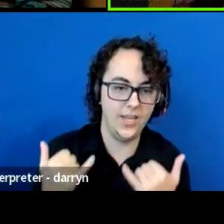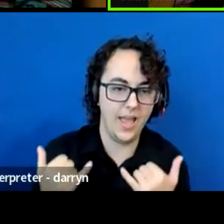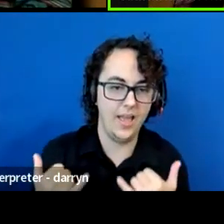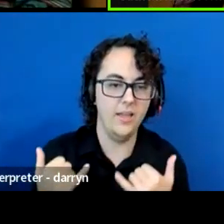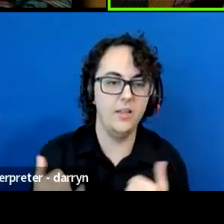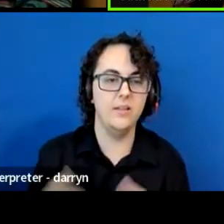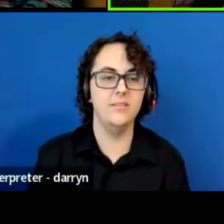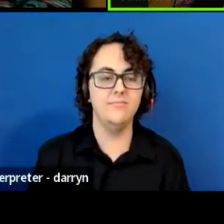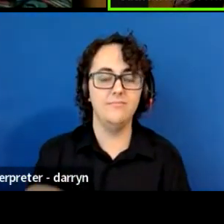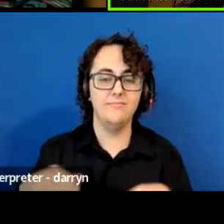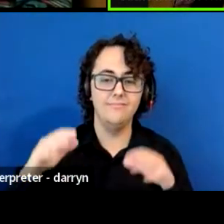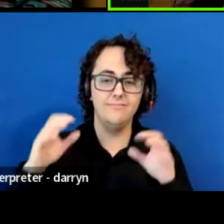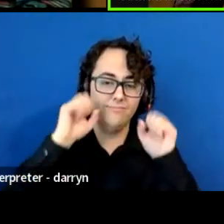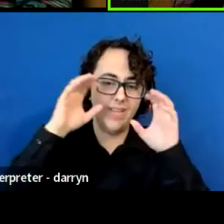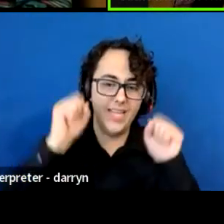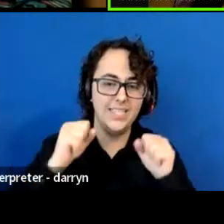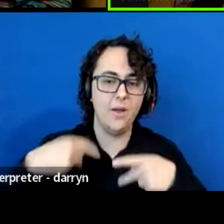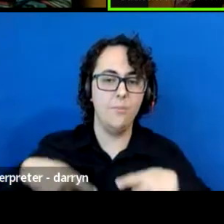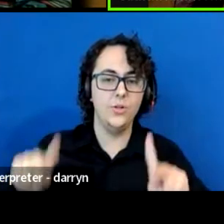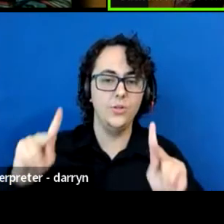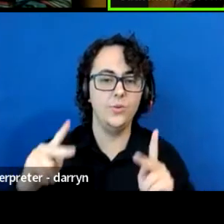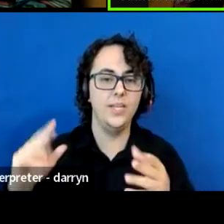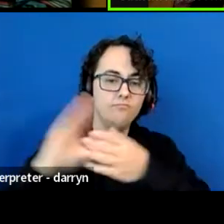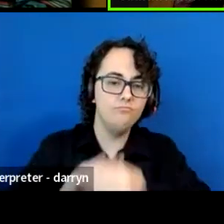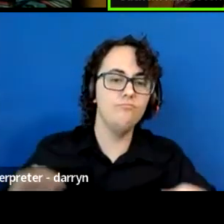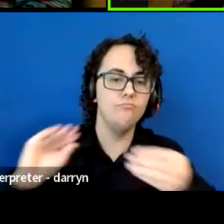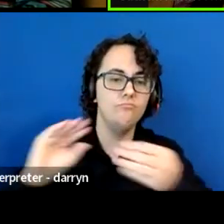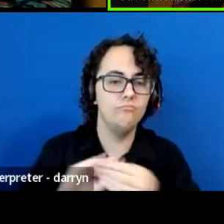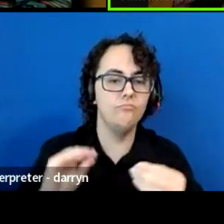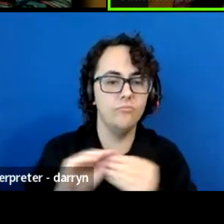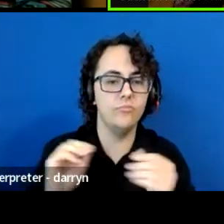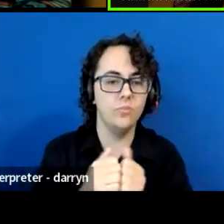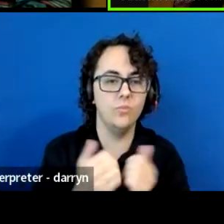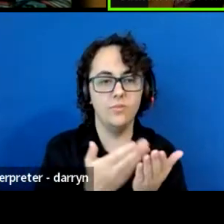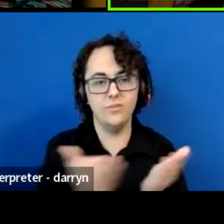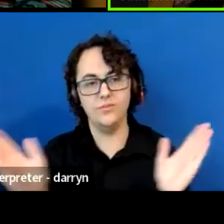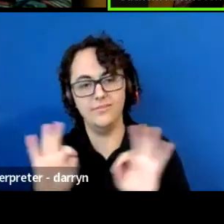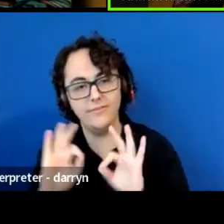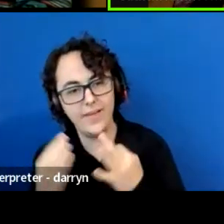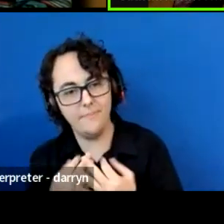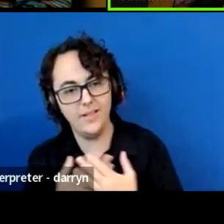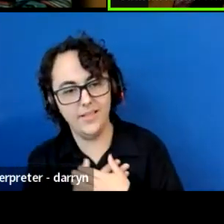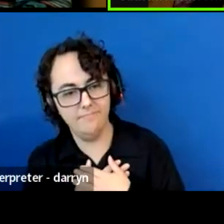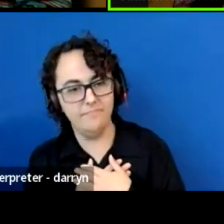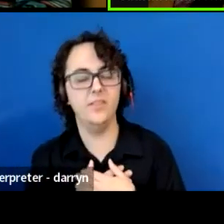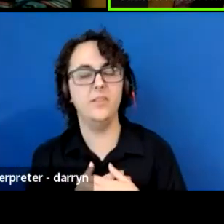to share with all relatives, but yeah, very excited to talk more